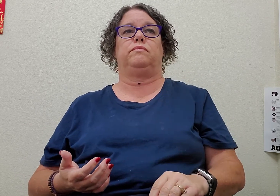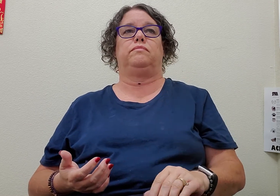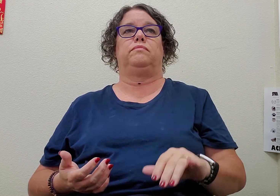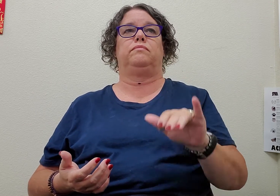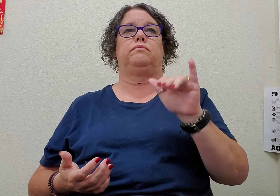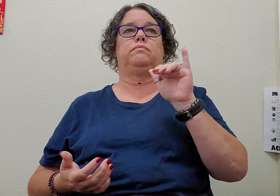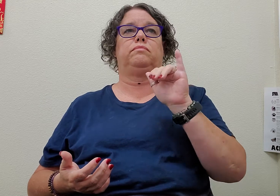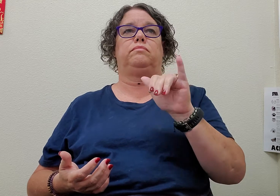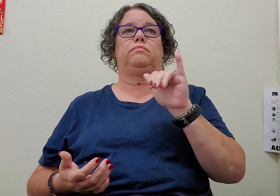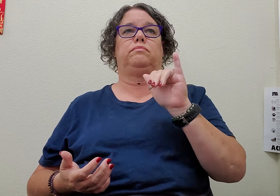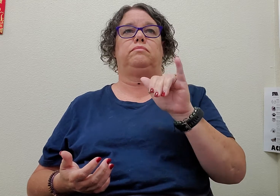oh-I-see